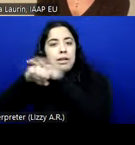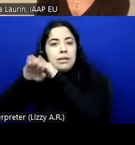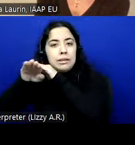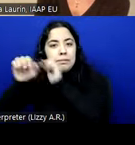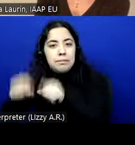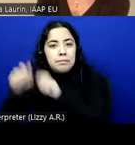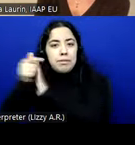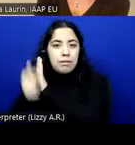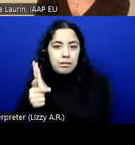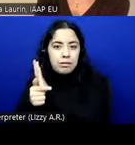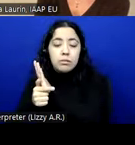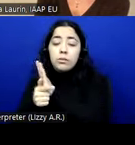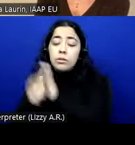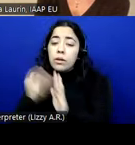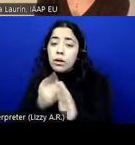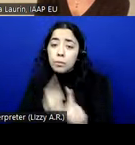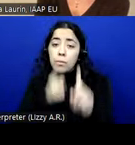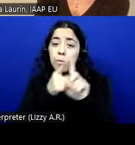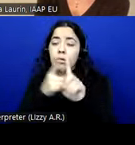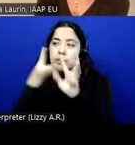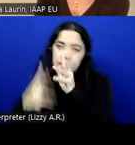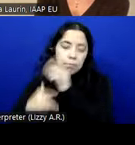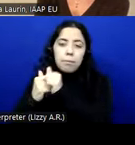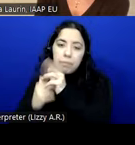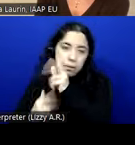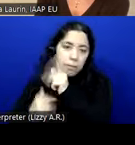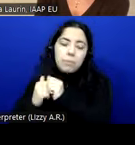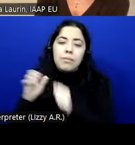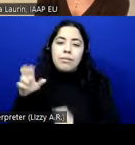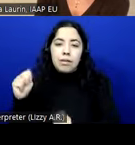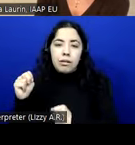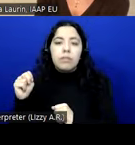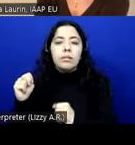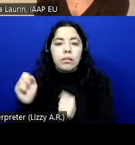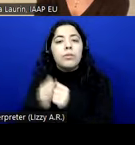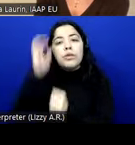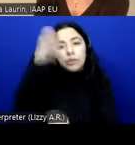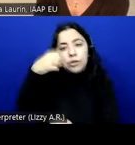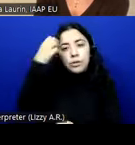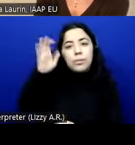been into keeping the EN up to date so the requirements of the European legislation first.